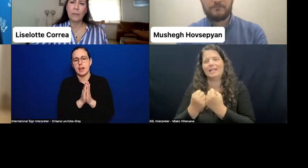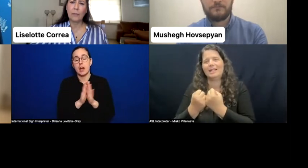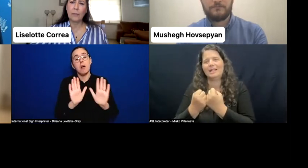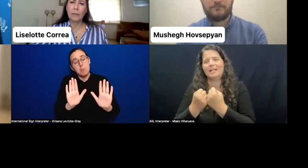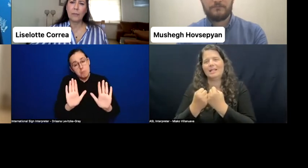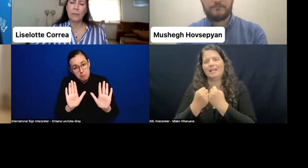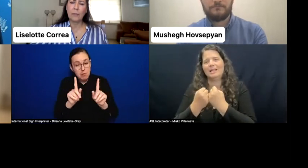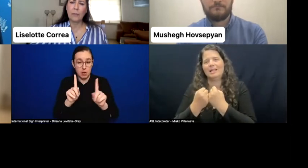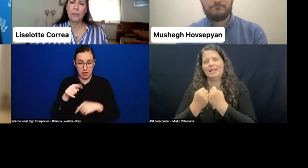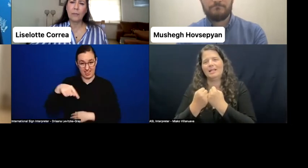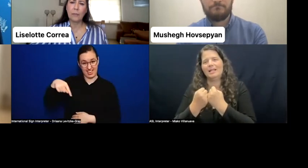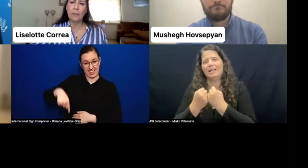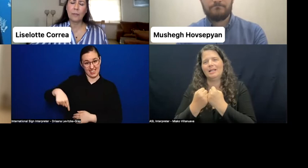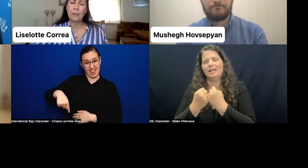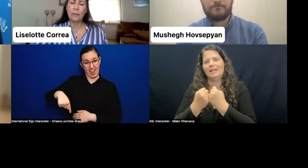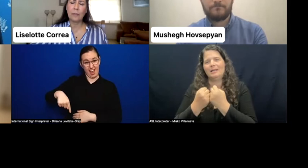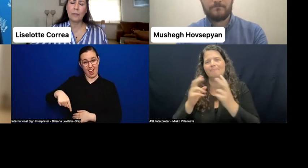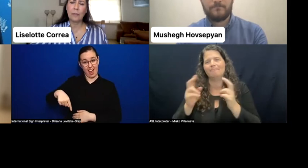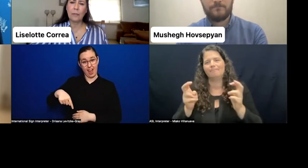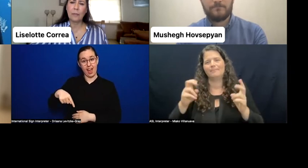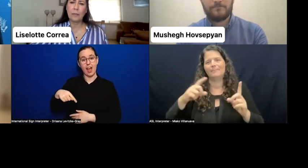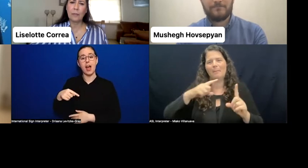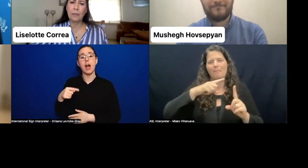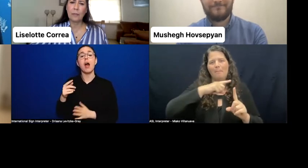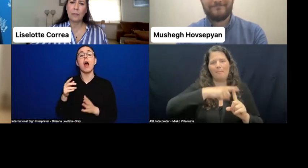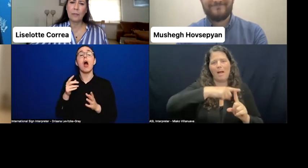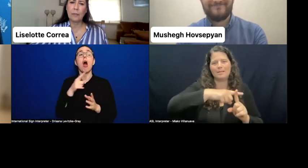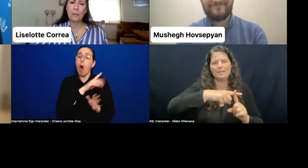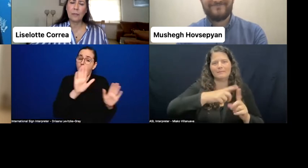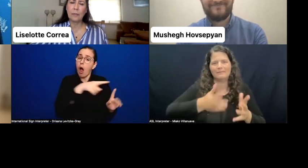temporarily. I believe that it's for some time,